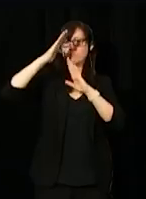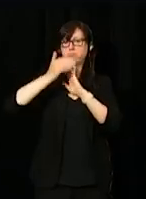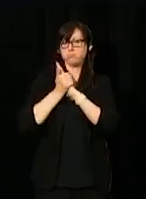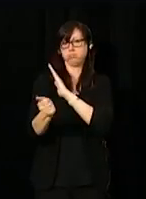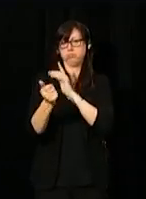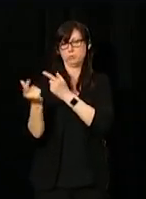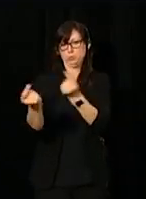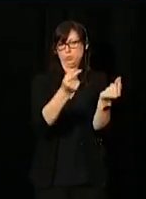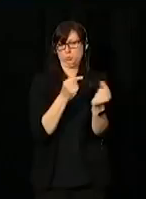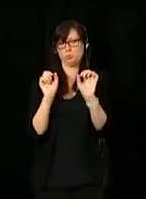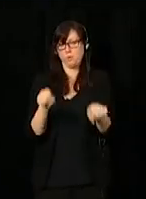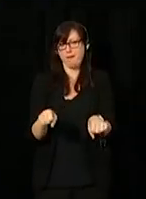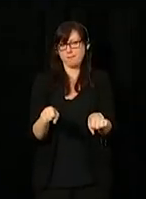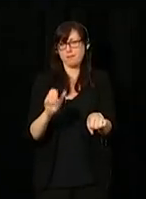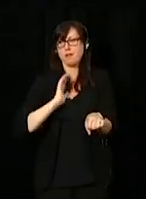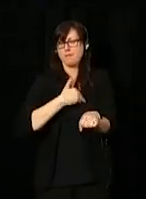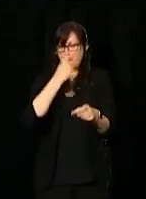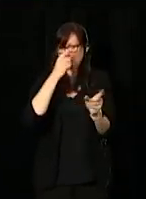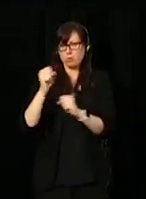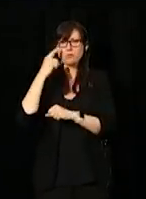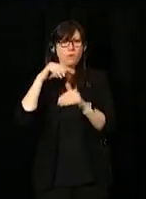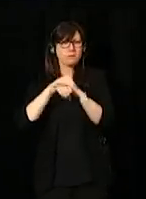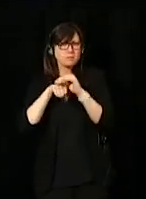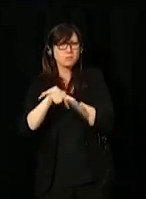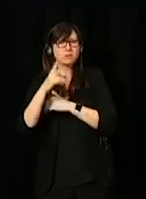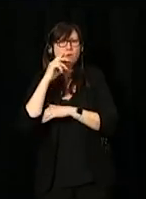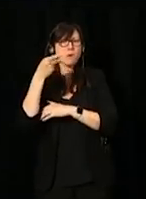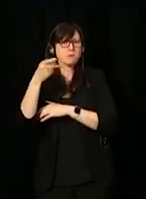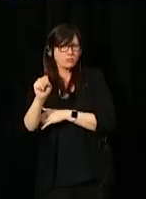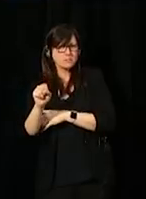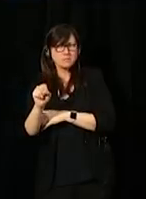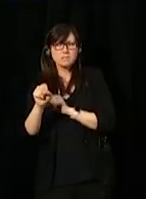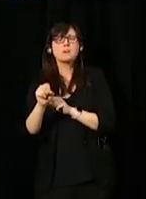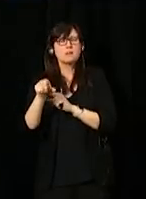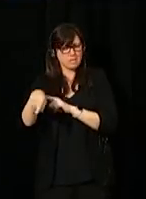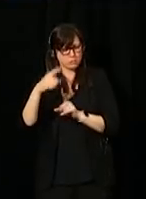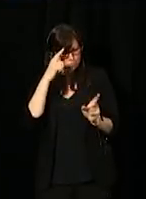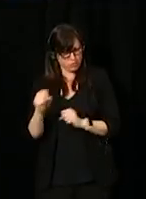Our strategy for accessibility in the public service, this is a strategy in fact,